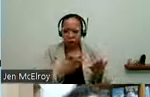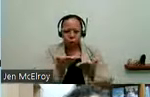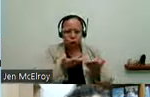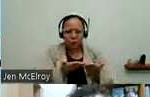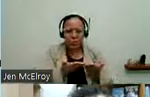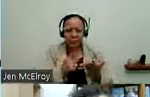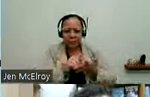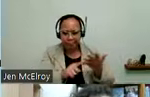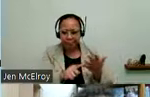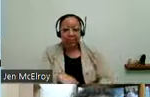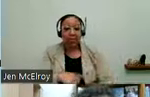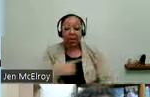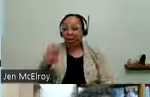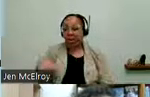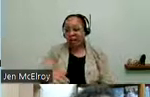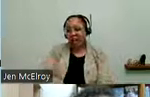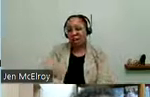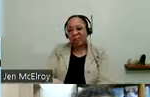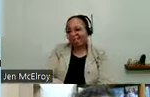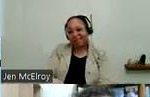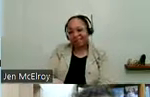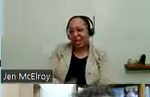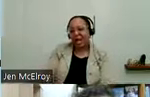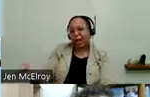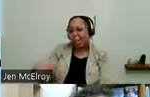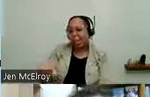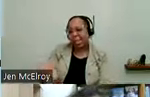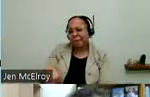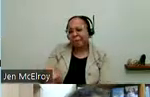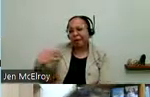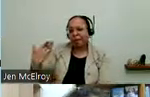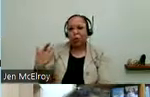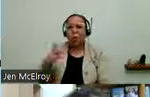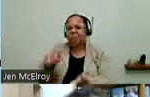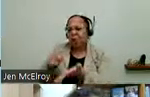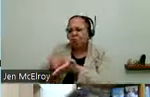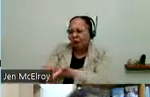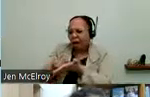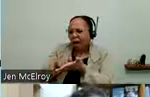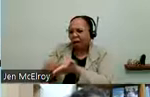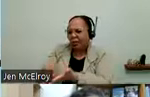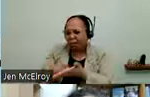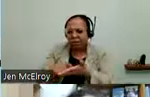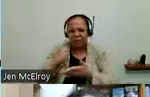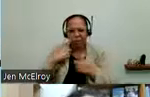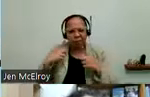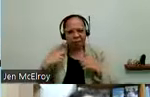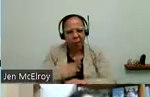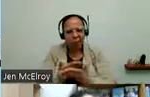they were often told, no, come back. Or they were asked to write notes back and forth for a very complicated matter. And I really wanted to make